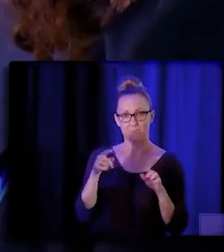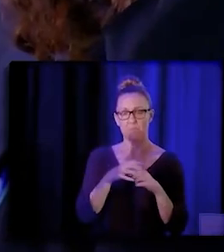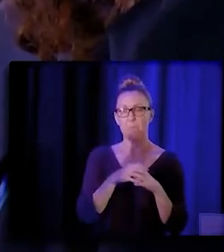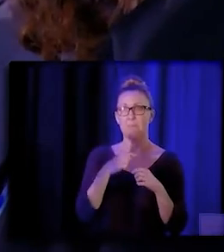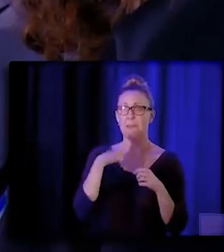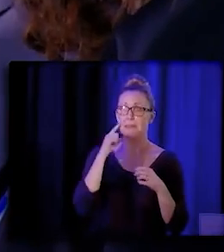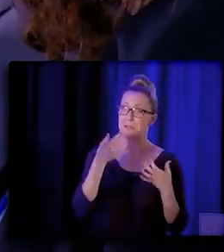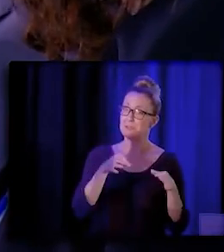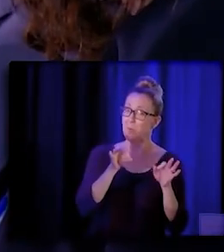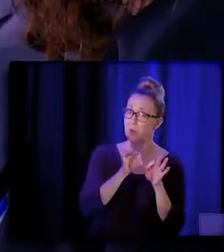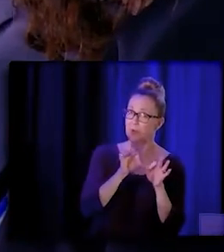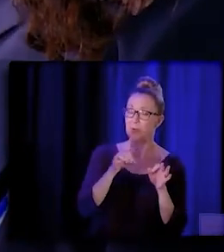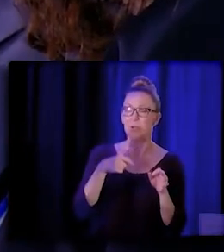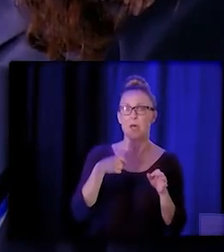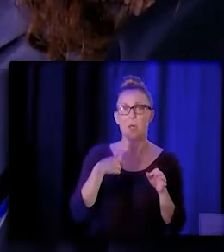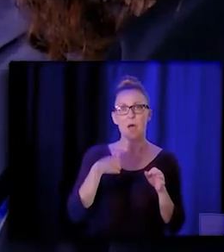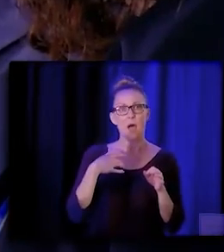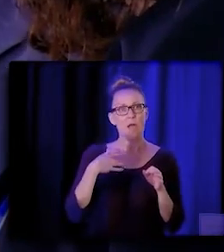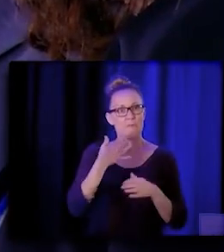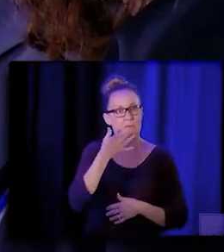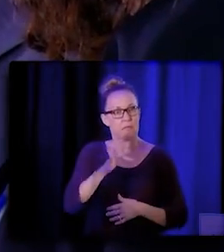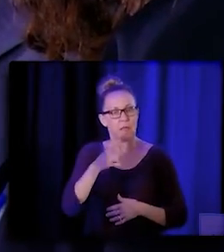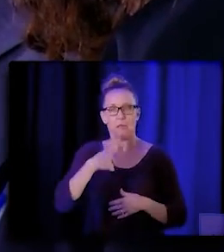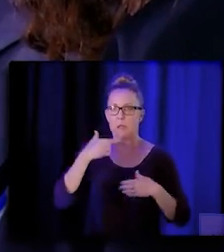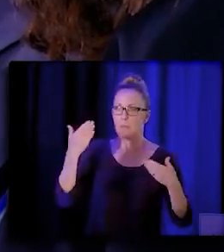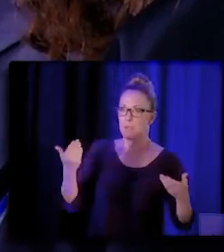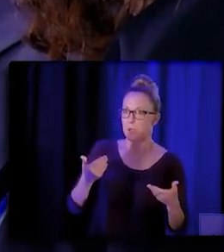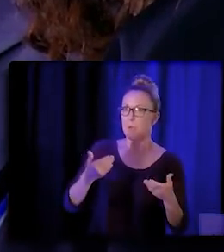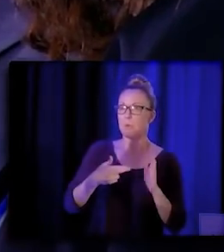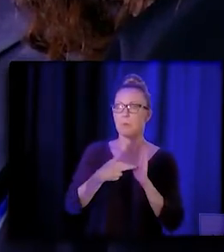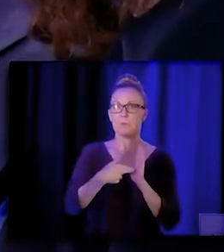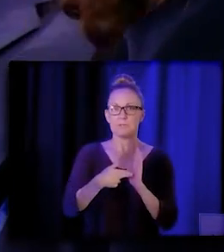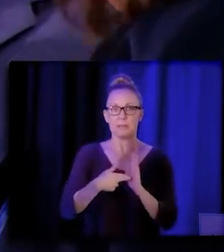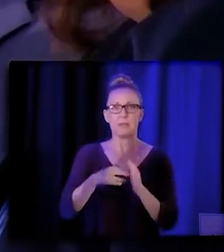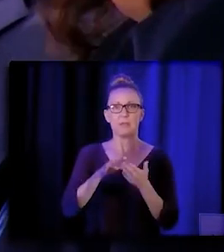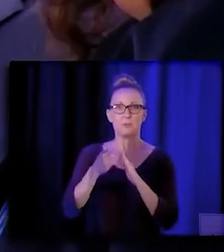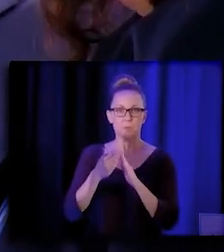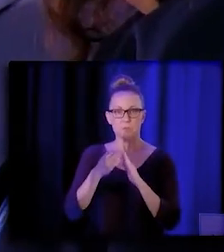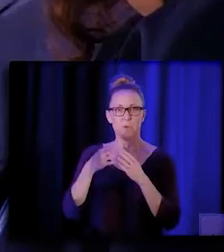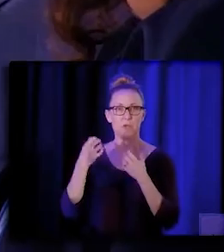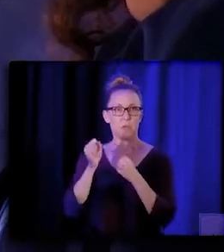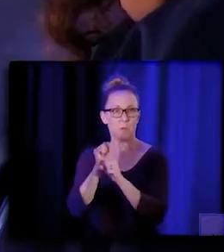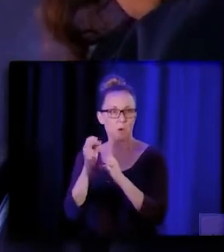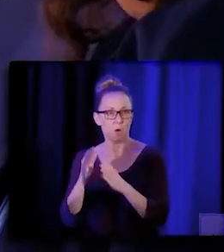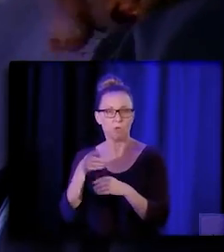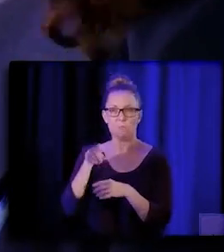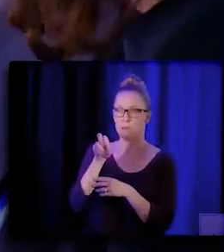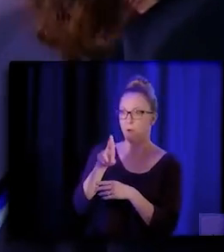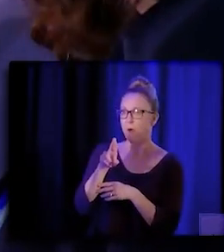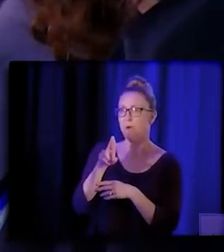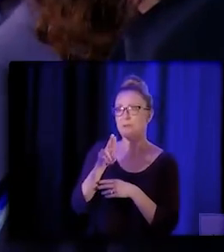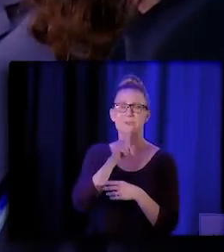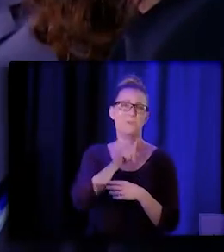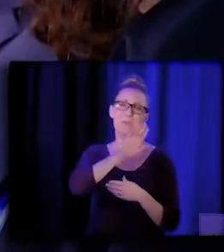blessed and grateful to be sitting here representing community health workers, P/Rs, and really everyone that falls under our umbrella